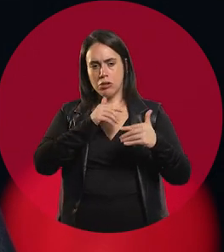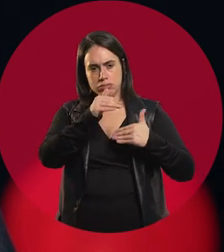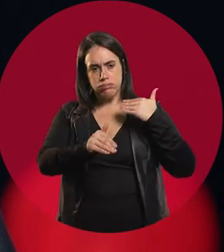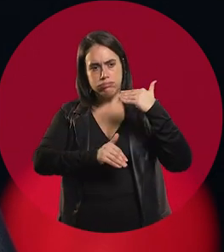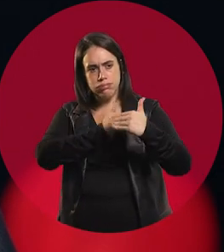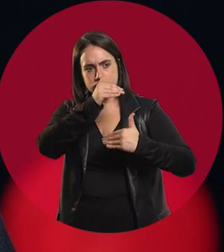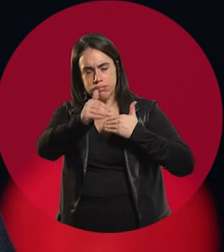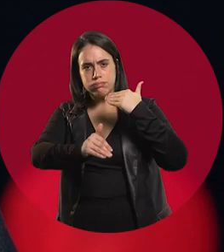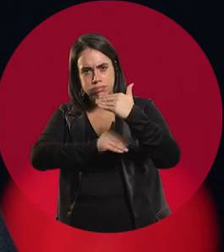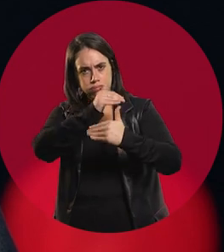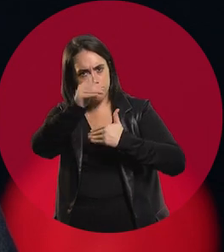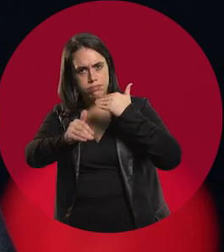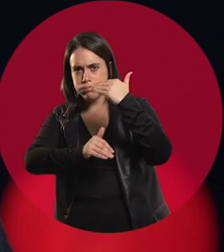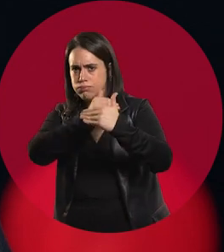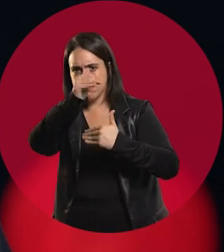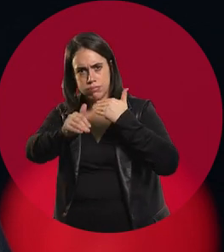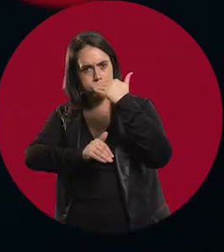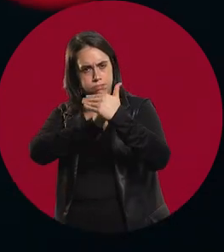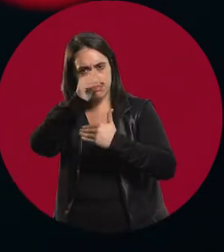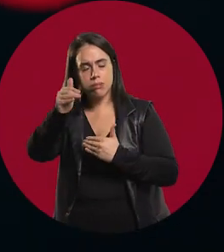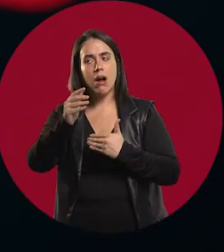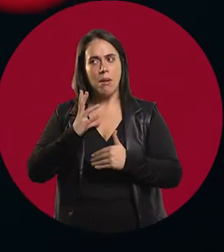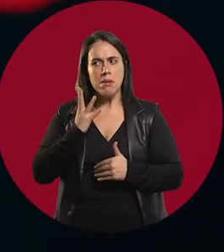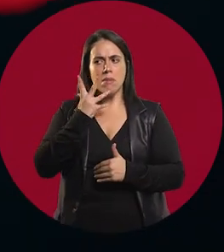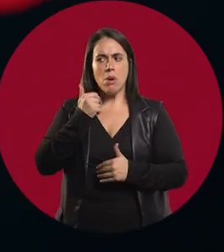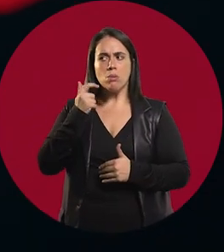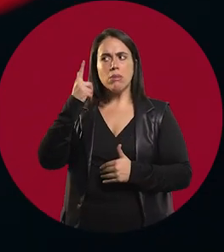It had been smooth sailing for two years. I liked teaching.